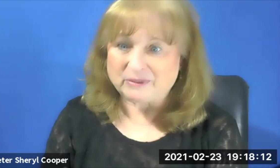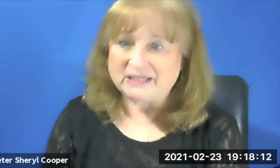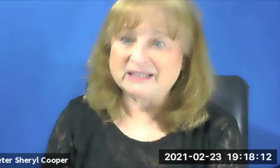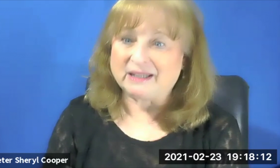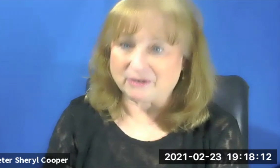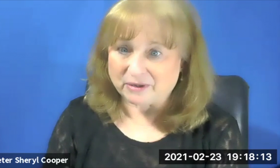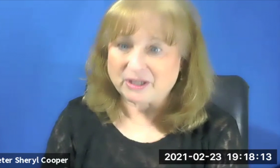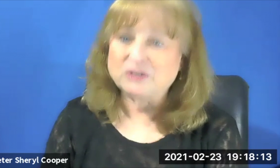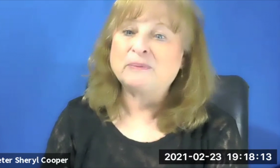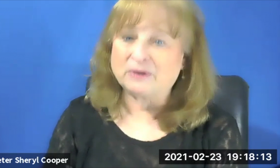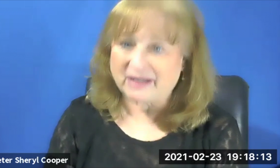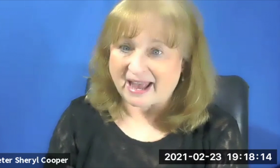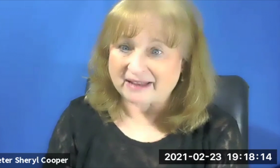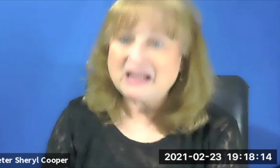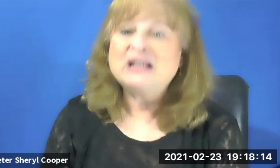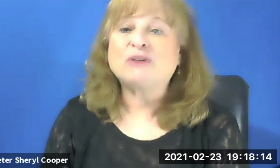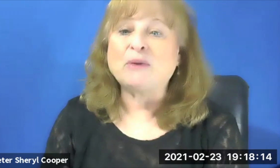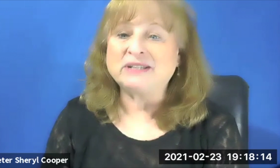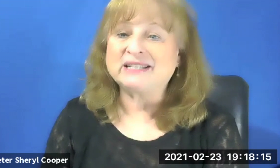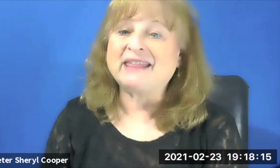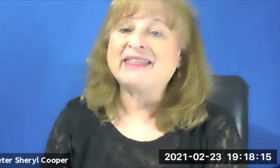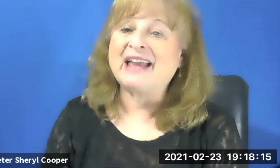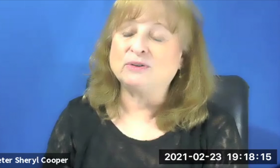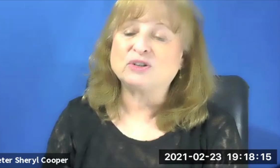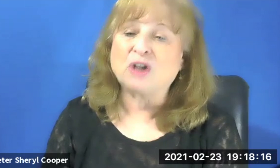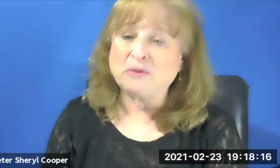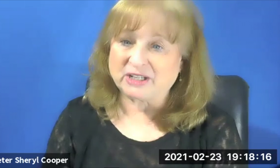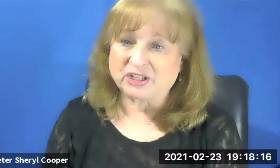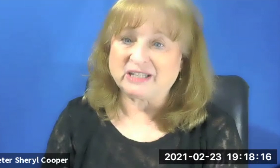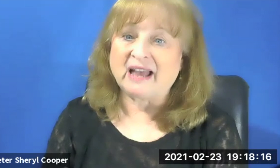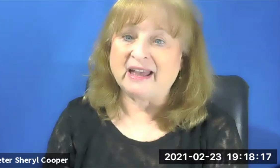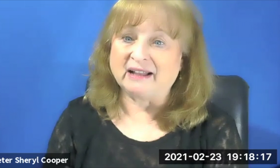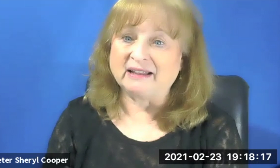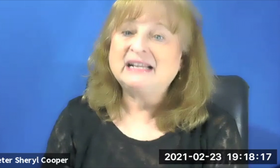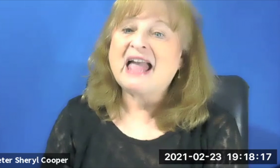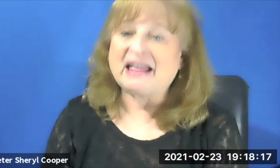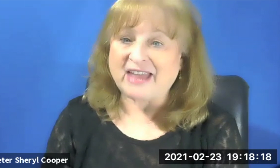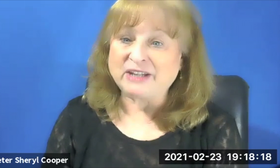need to see or hear the interpreter can. So I want to say thank you so much to ya-el and thank you